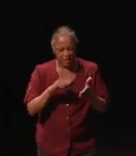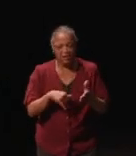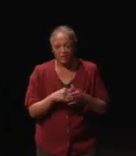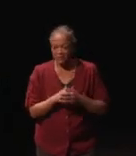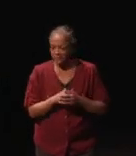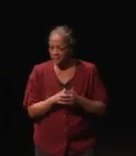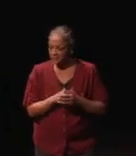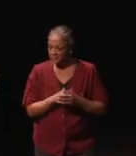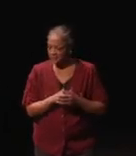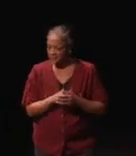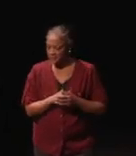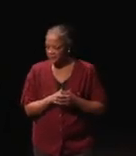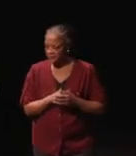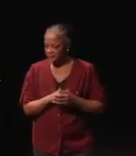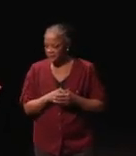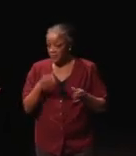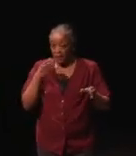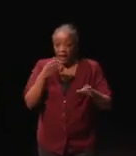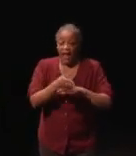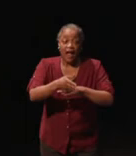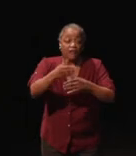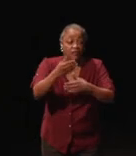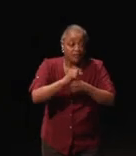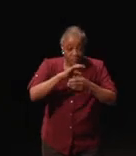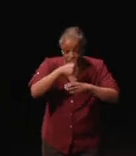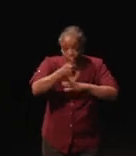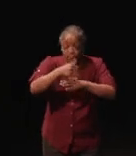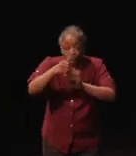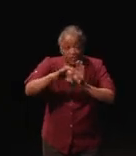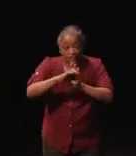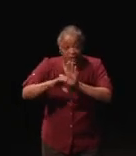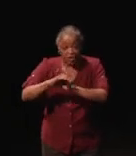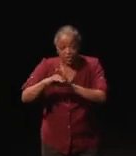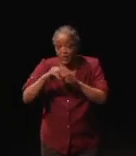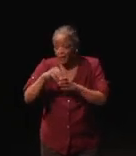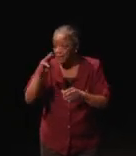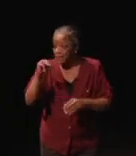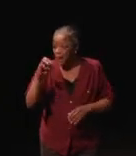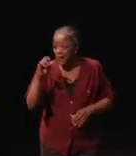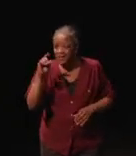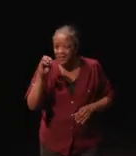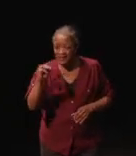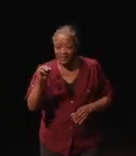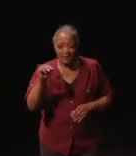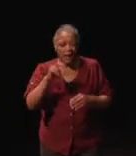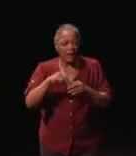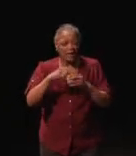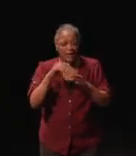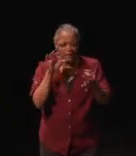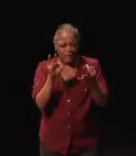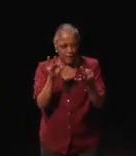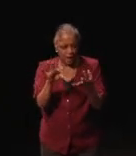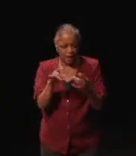So, after I got these features into Madden, I needed a way to get feedback back from people.